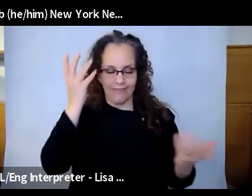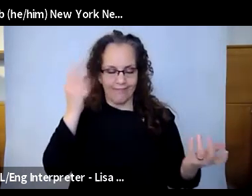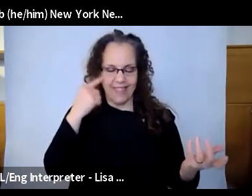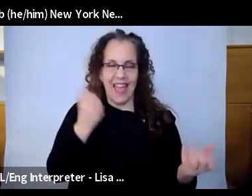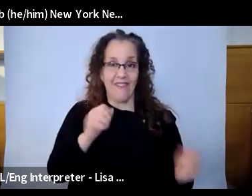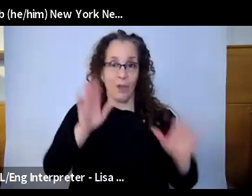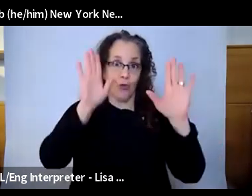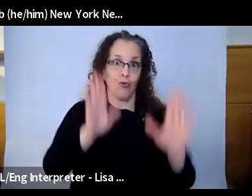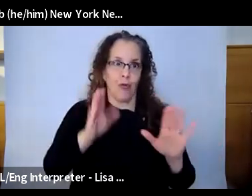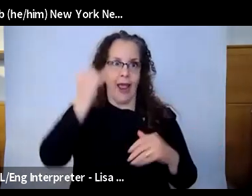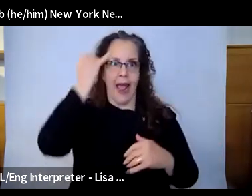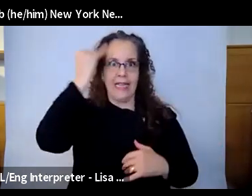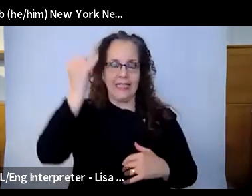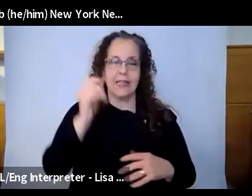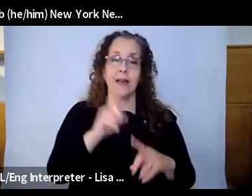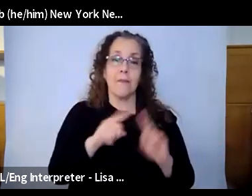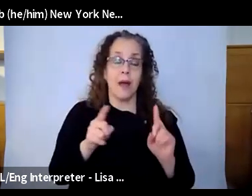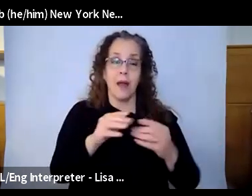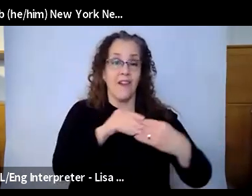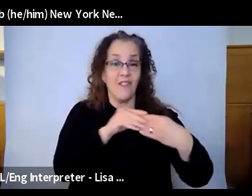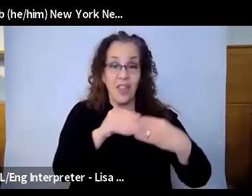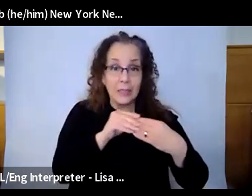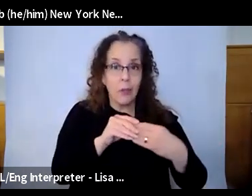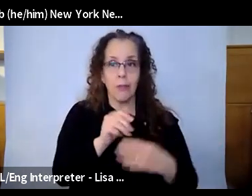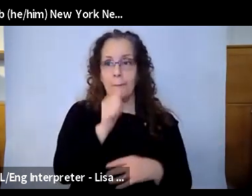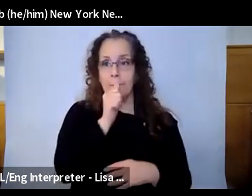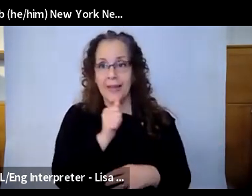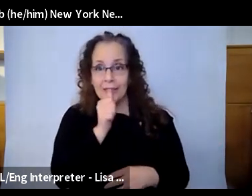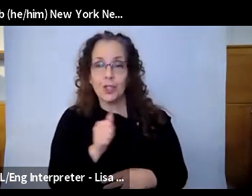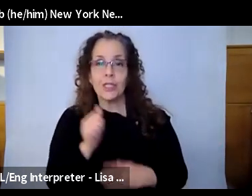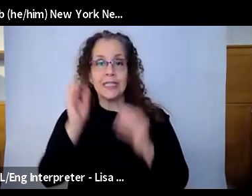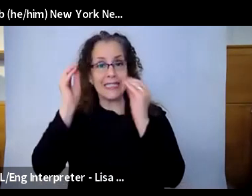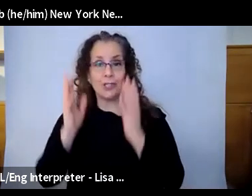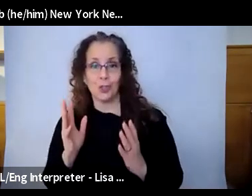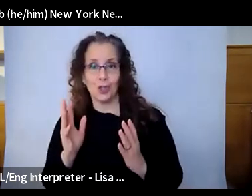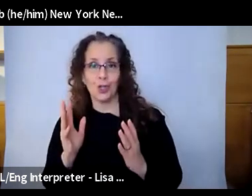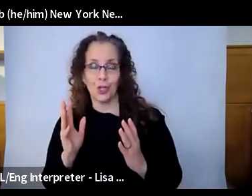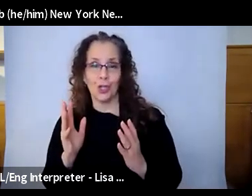wonderful, patient, flexible, teacher adult partner in the